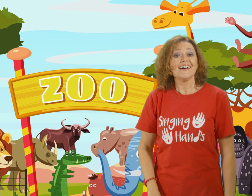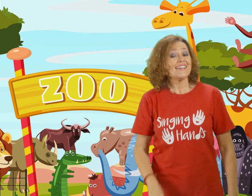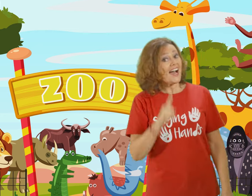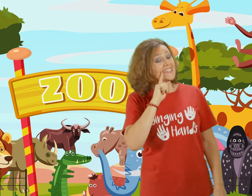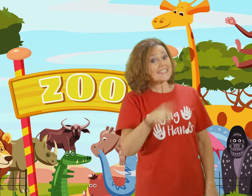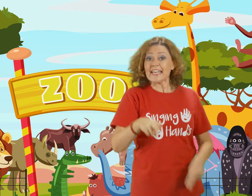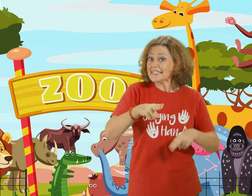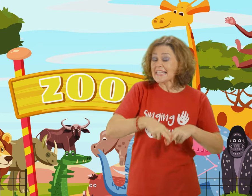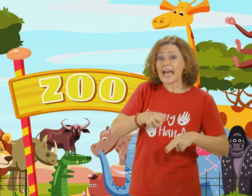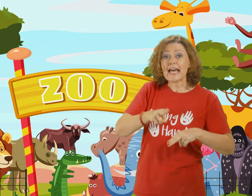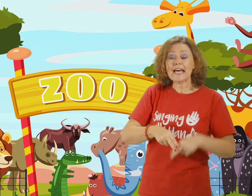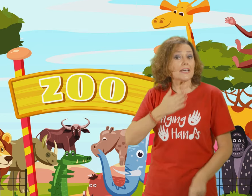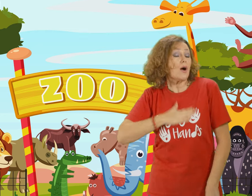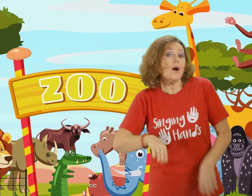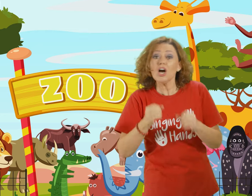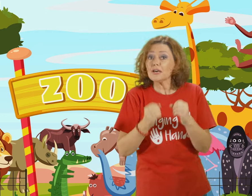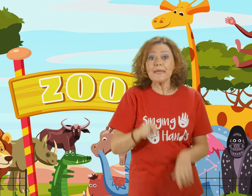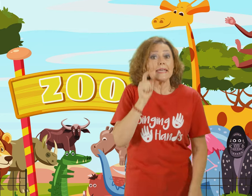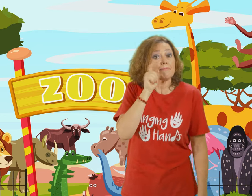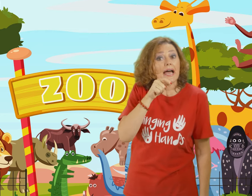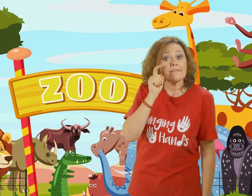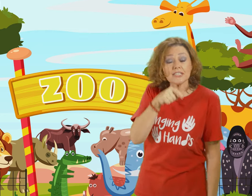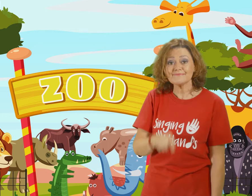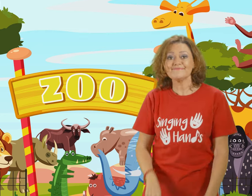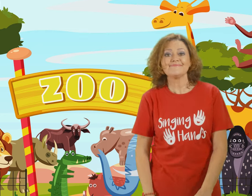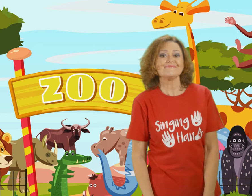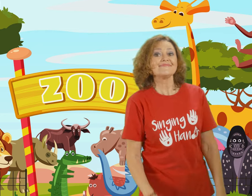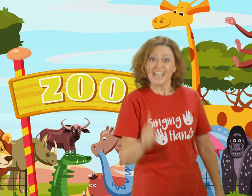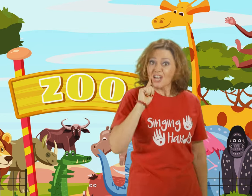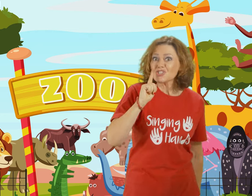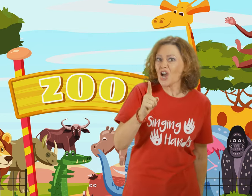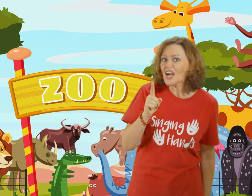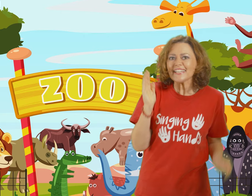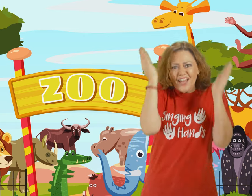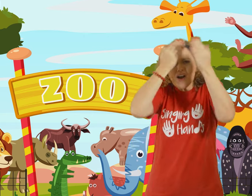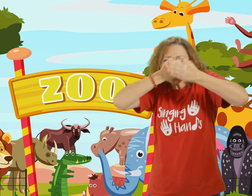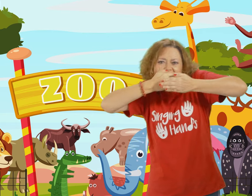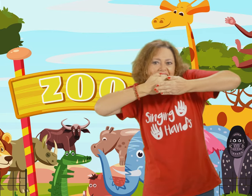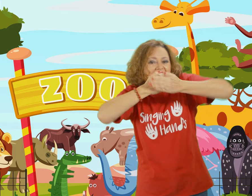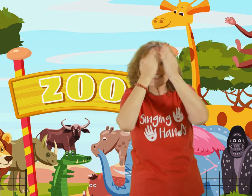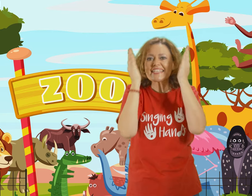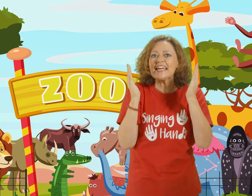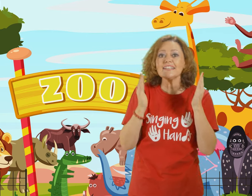And I said "Dad I want to be a parrot Talking all night and day"